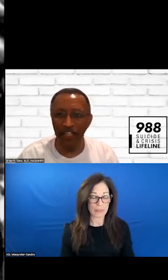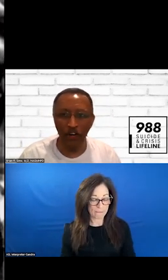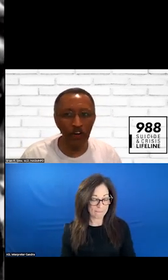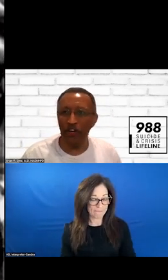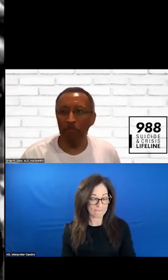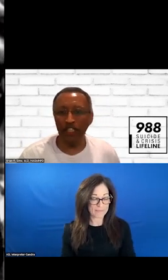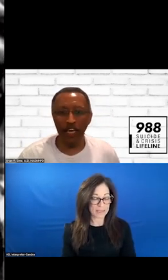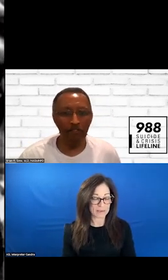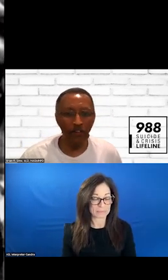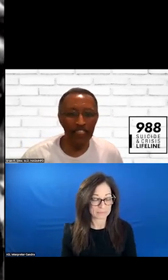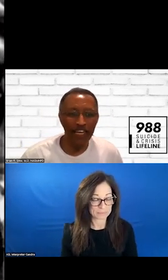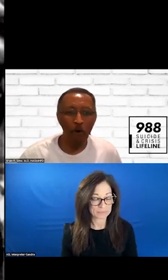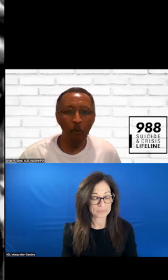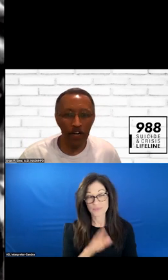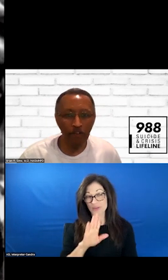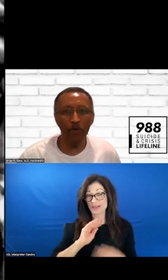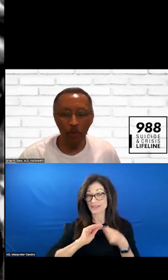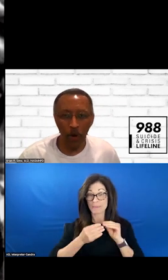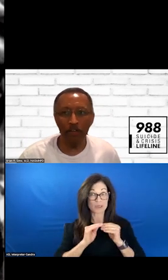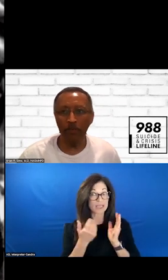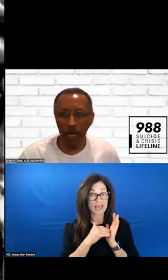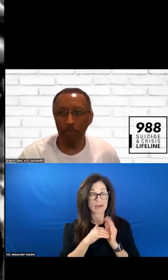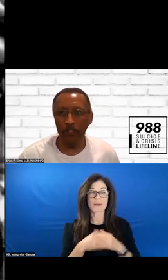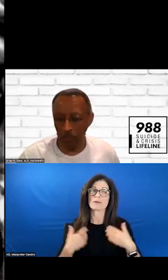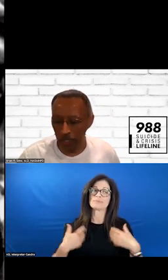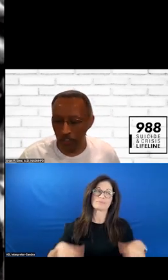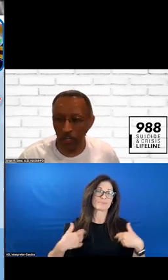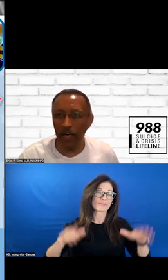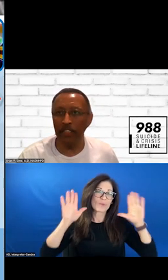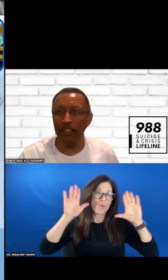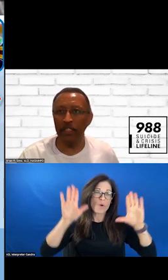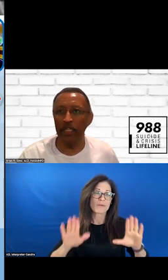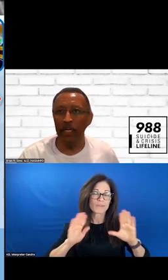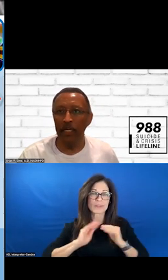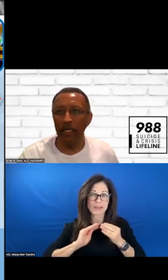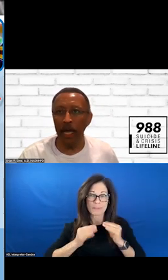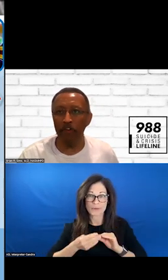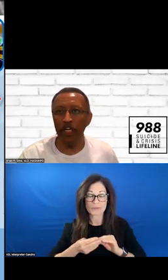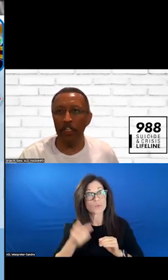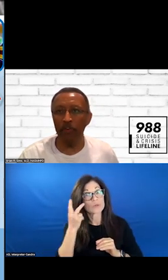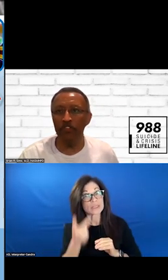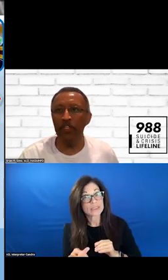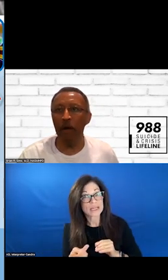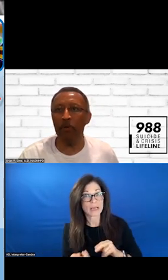HERE ARE YOUR NUMBERS AGAIN, FOLKS. WONDERFUL, WONDERFUL NUMBERS. WE ARE STARTING TO SEE AN EVER INCREASING NUMBER.